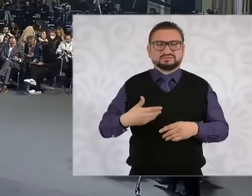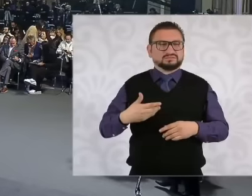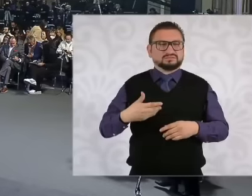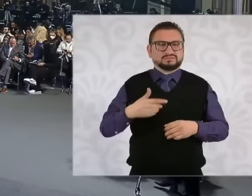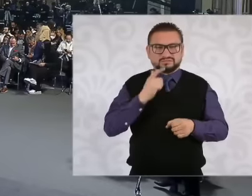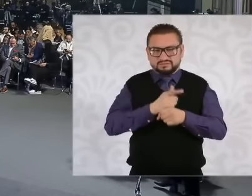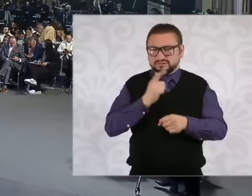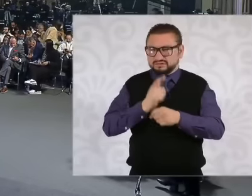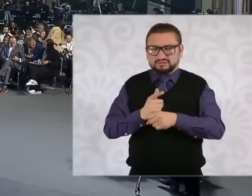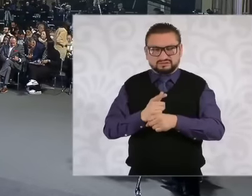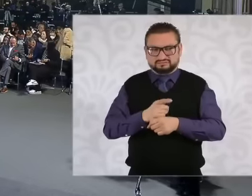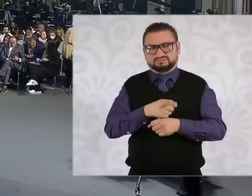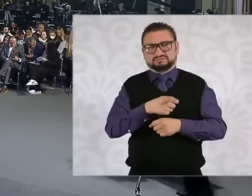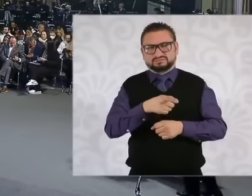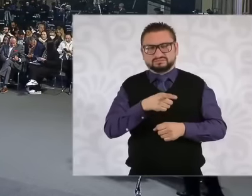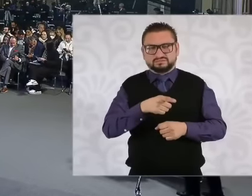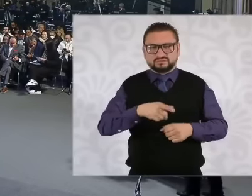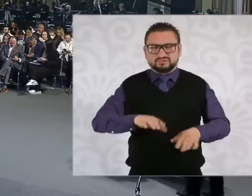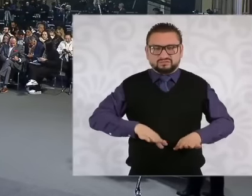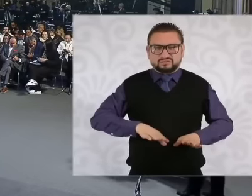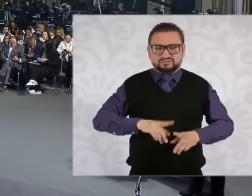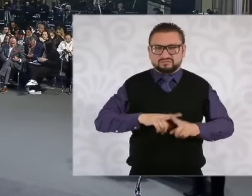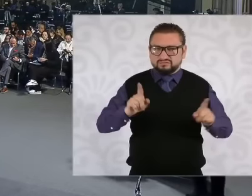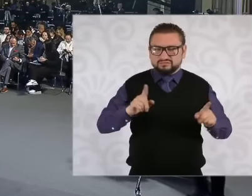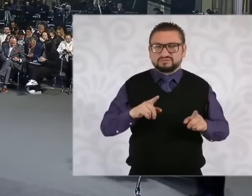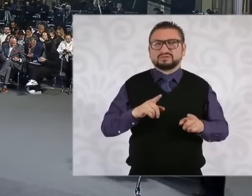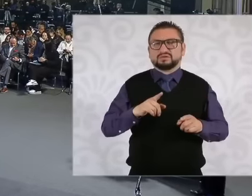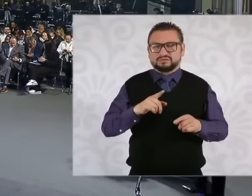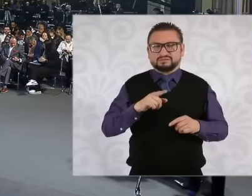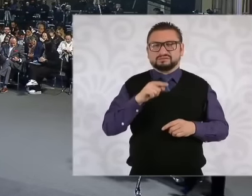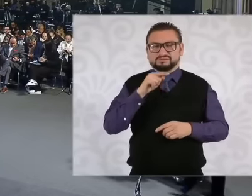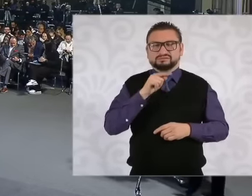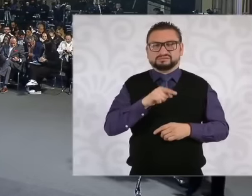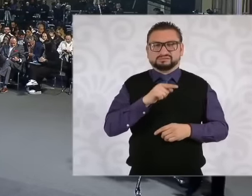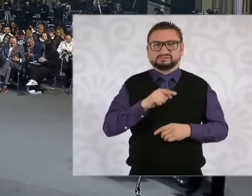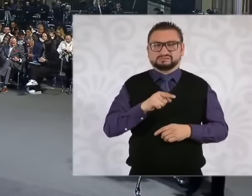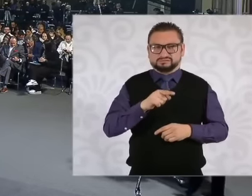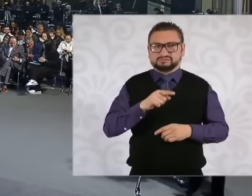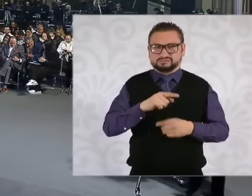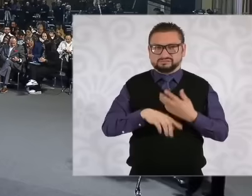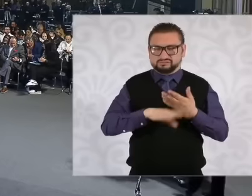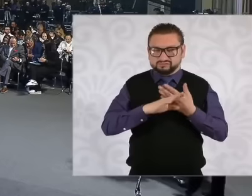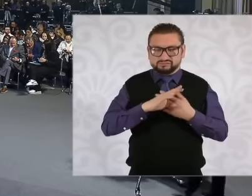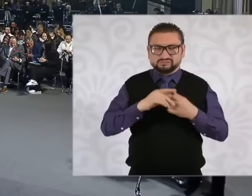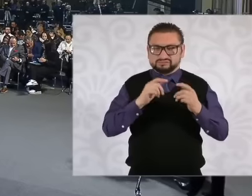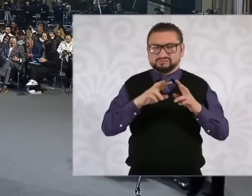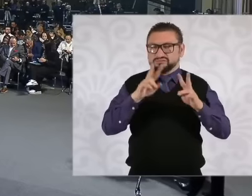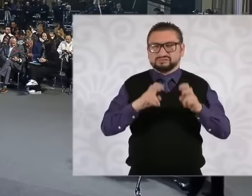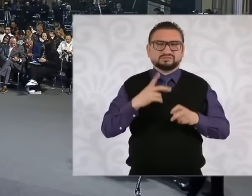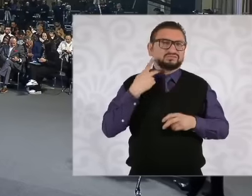related to him or those who in reality were his eh eh detractors Non-politicians eh Also Bueno